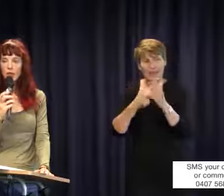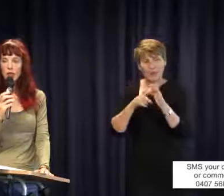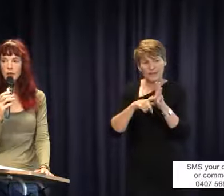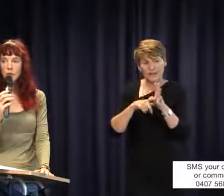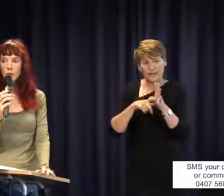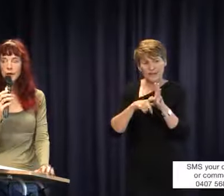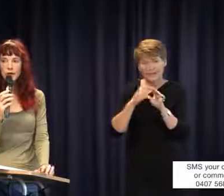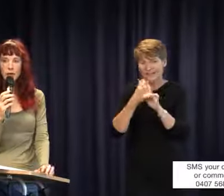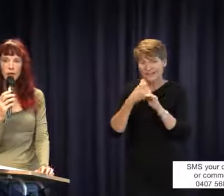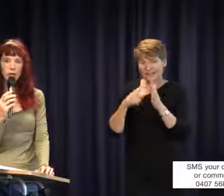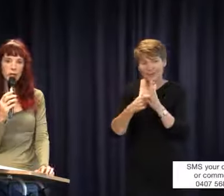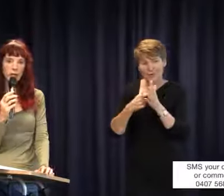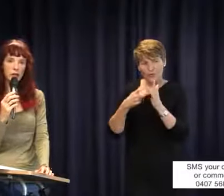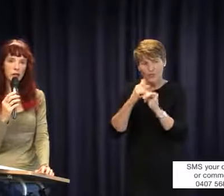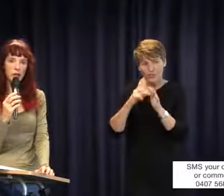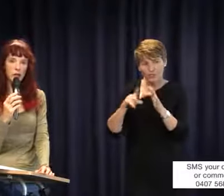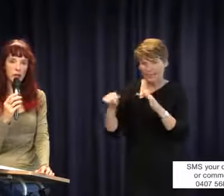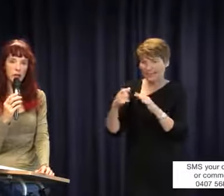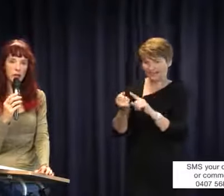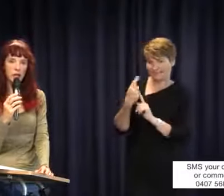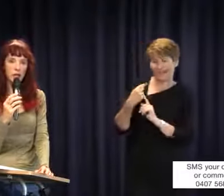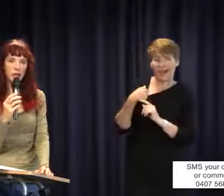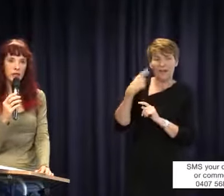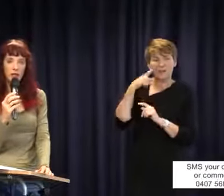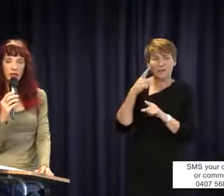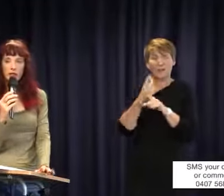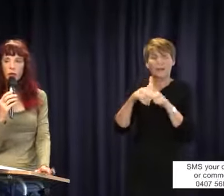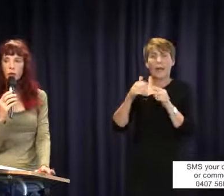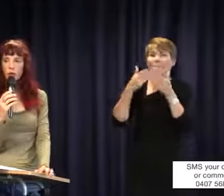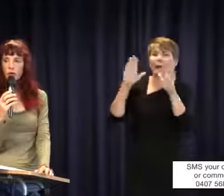that he was probably egging me on to say something about the standards. There are some good news